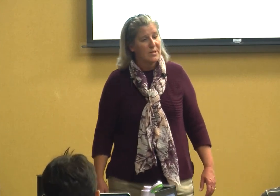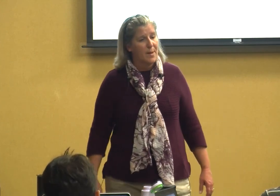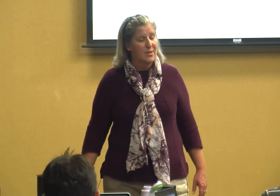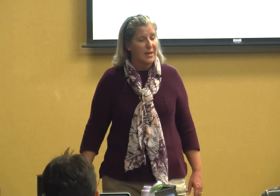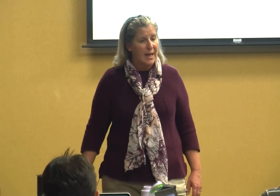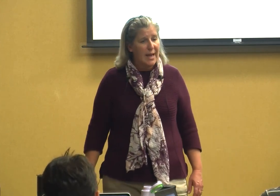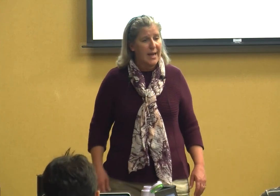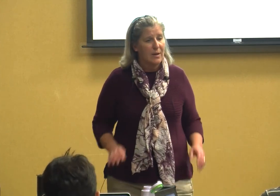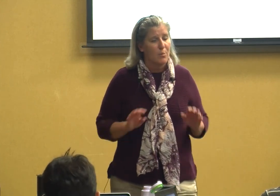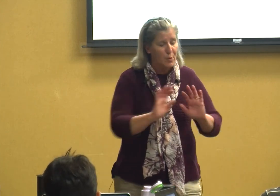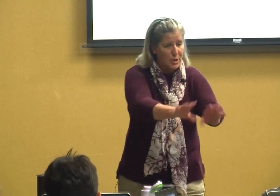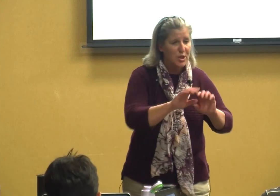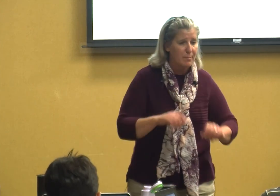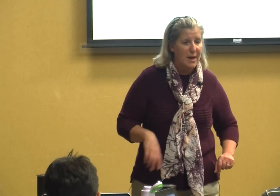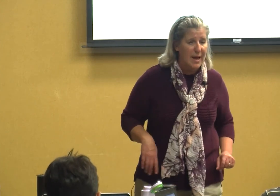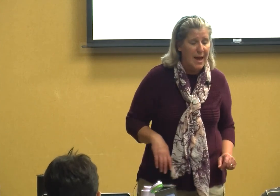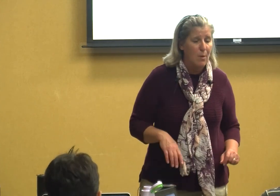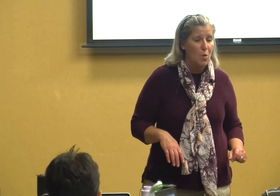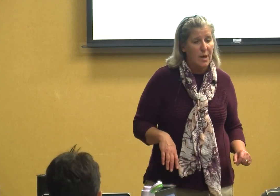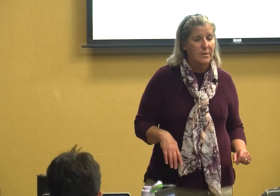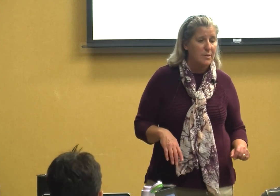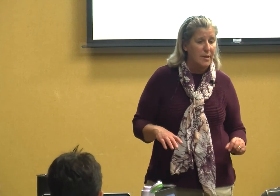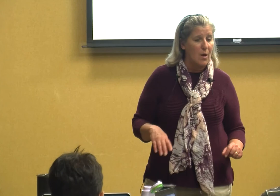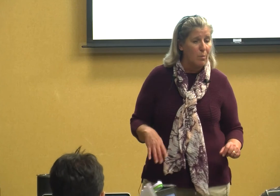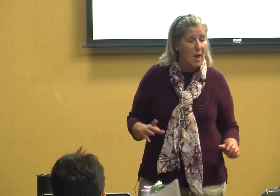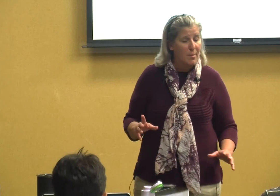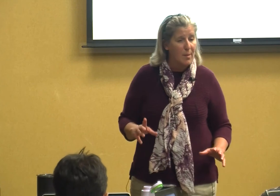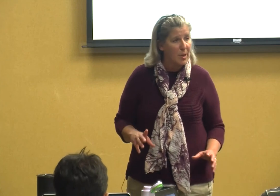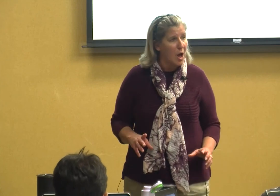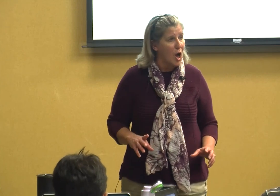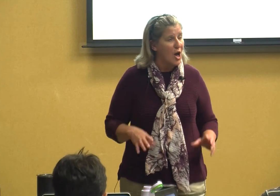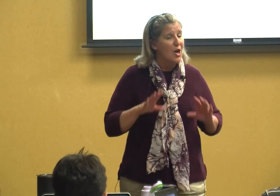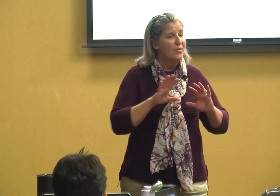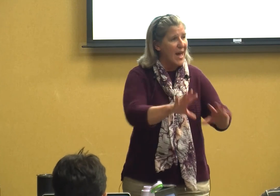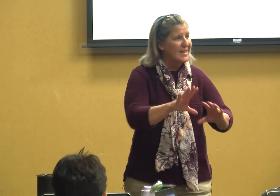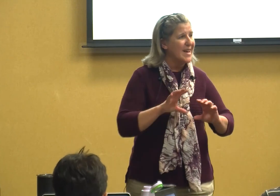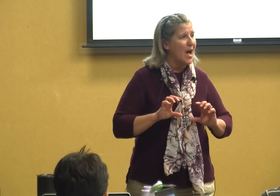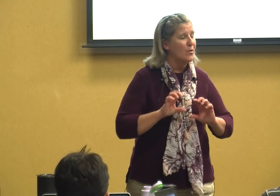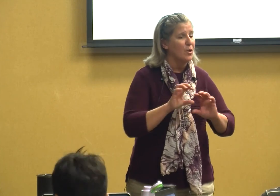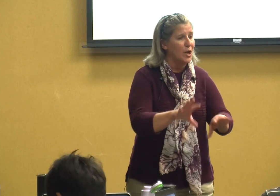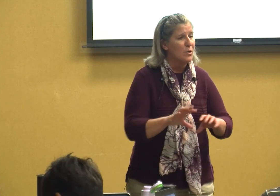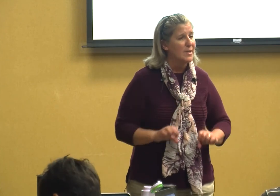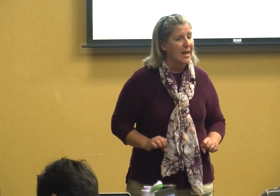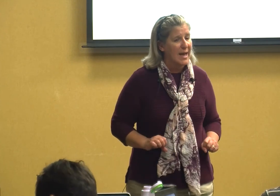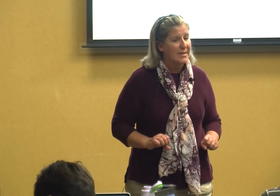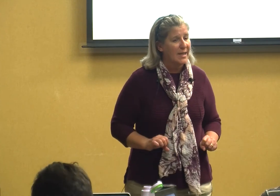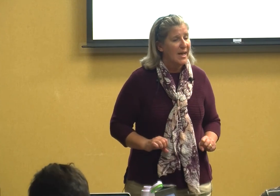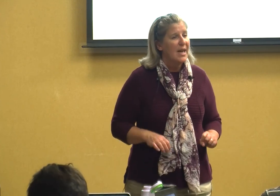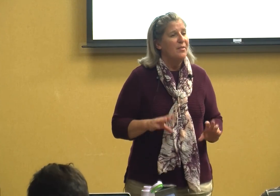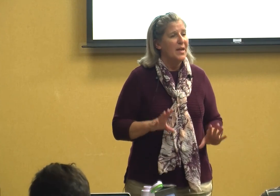something to eat or pushing me I want you know blah blah blah that's how they're using it then